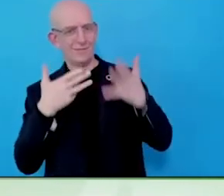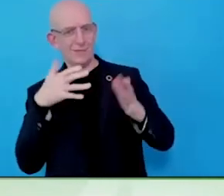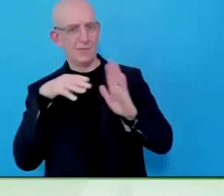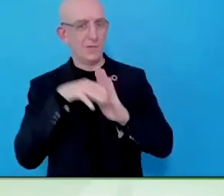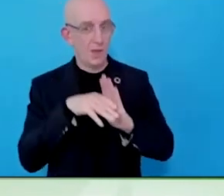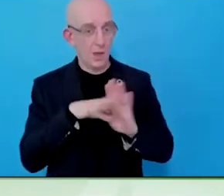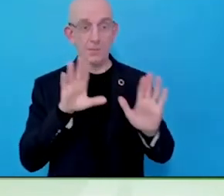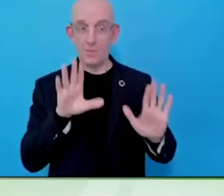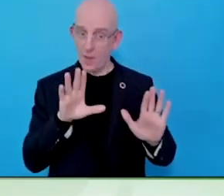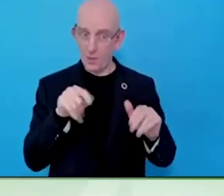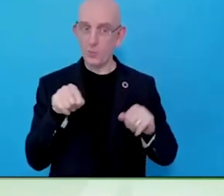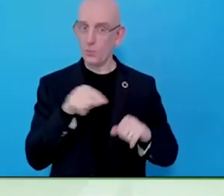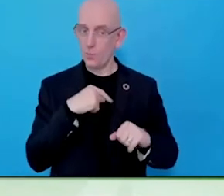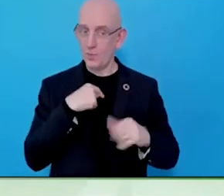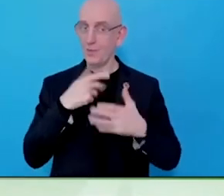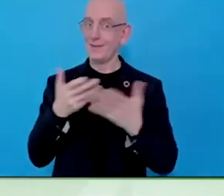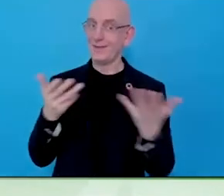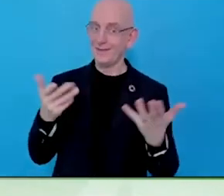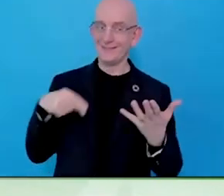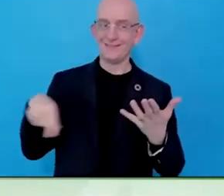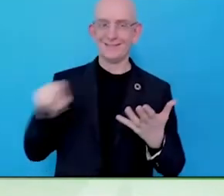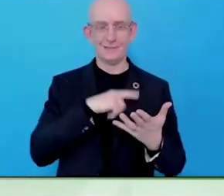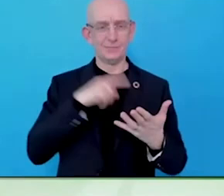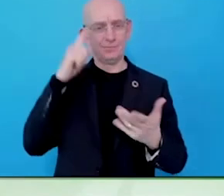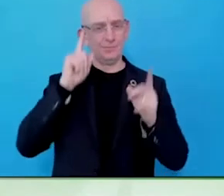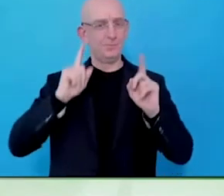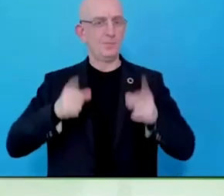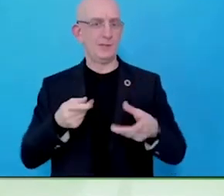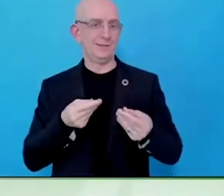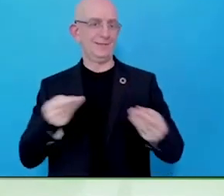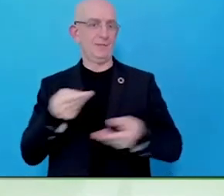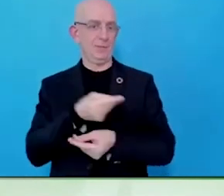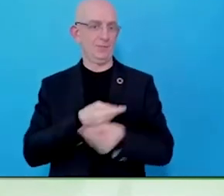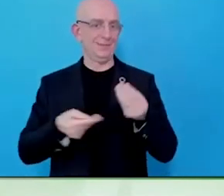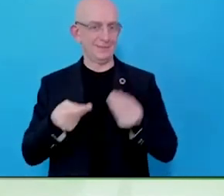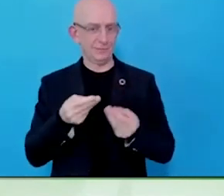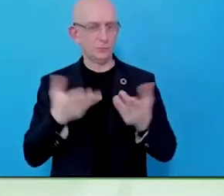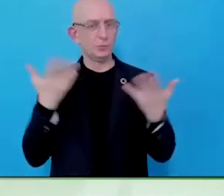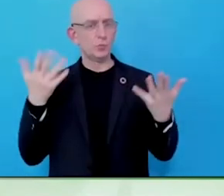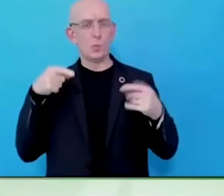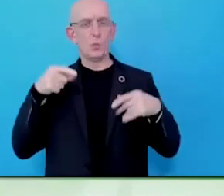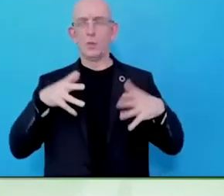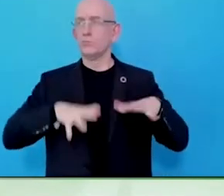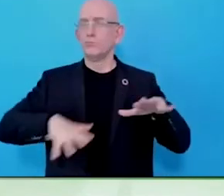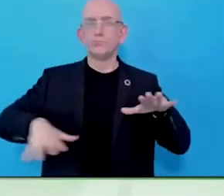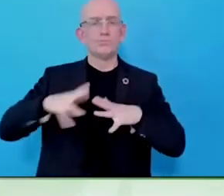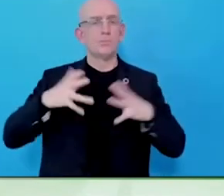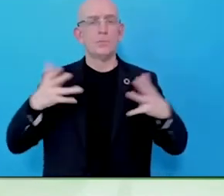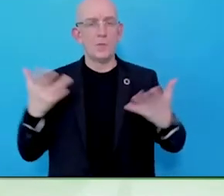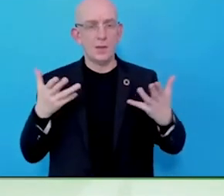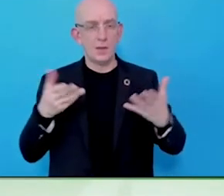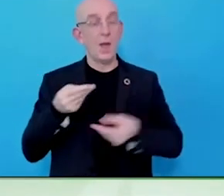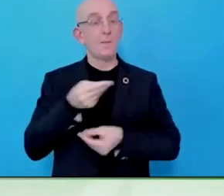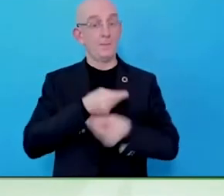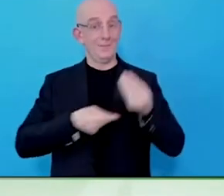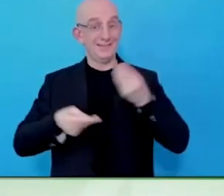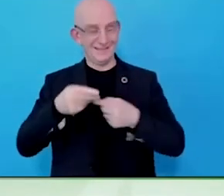Rather than seeing business is the problem. It is up to us to do that. Maybe talk us through a little bit of your thinking and your journey